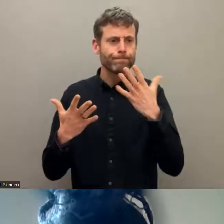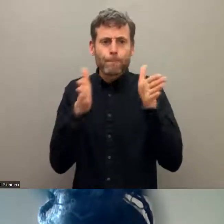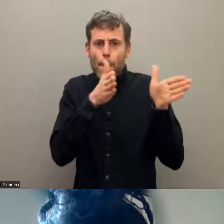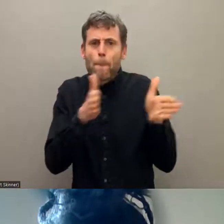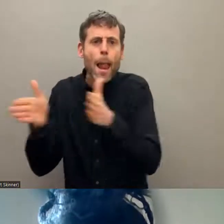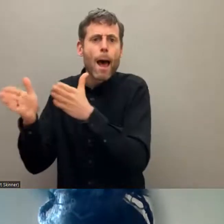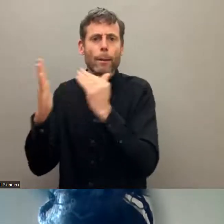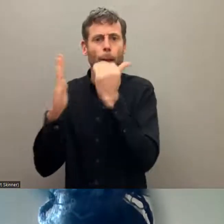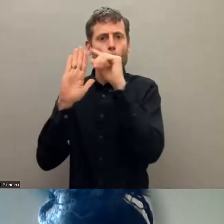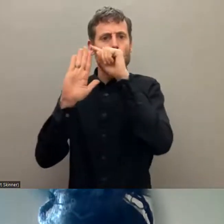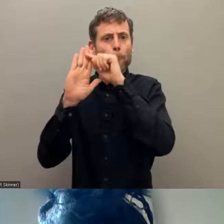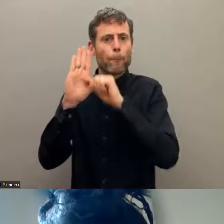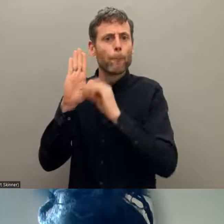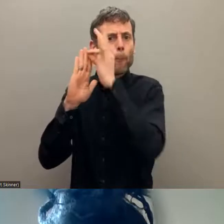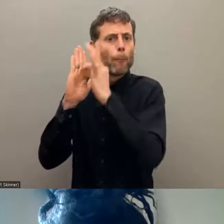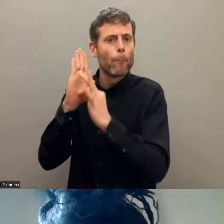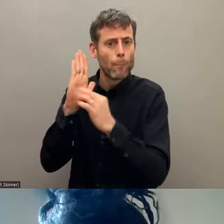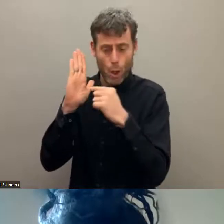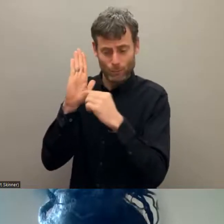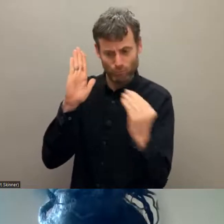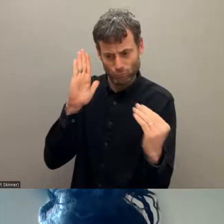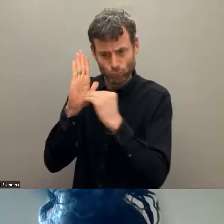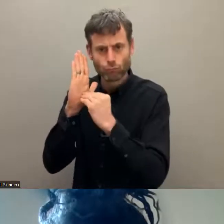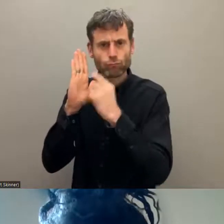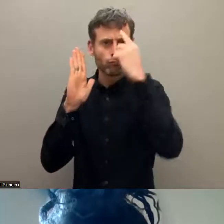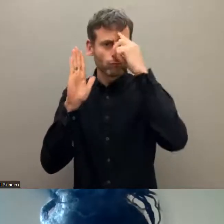the case of the indigenous people with disabilities, it